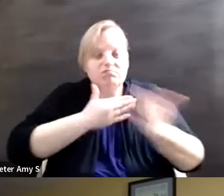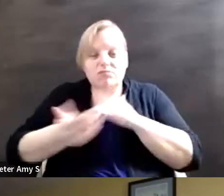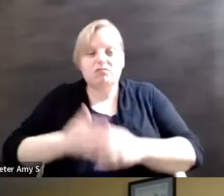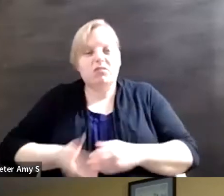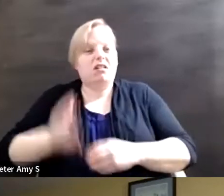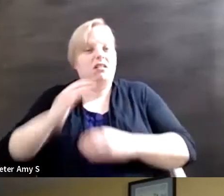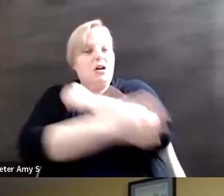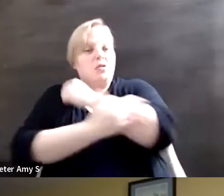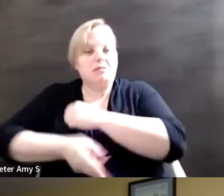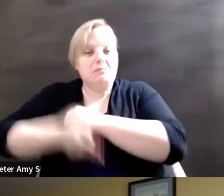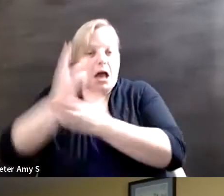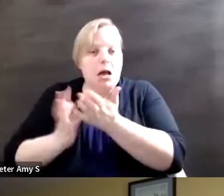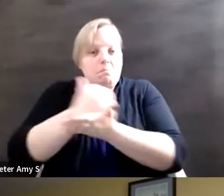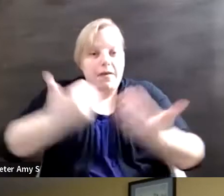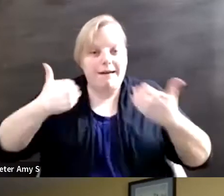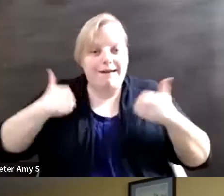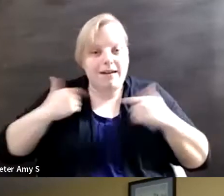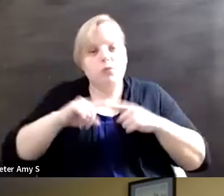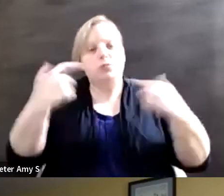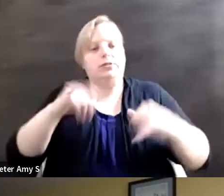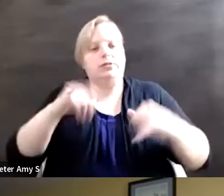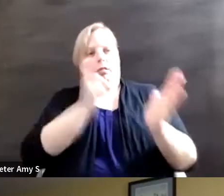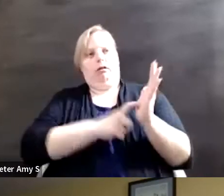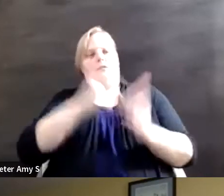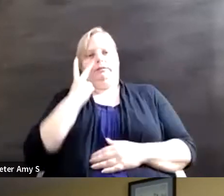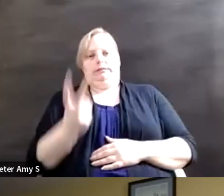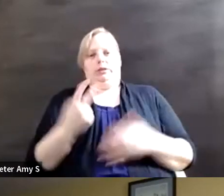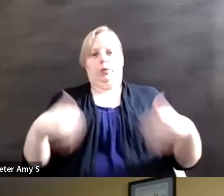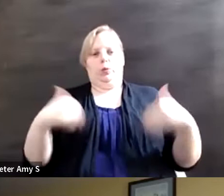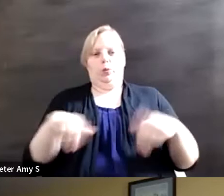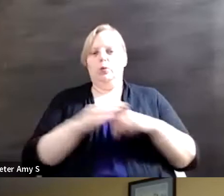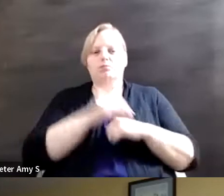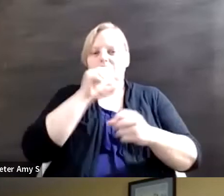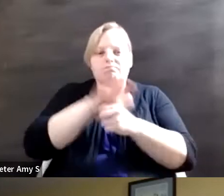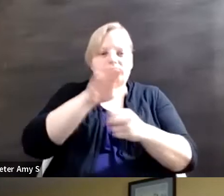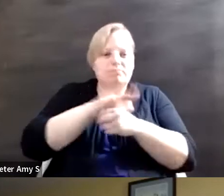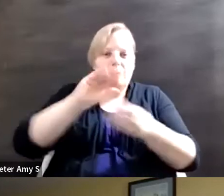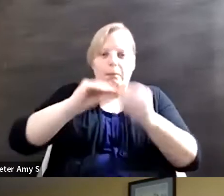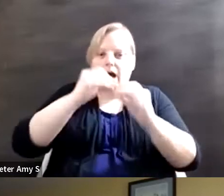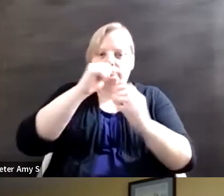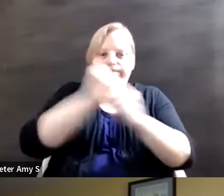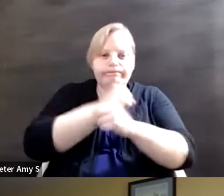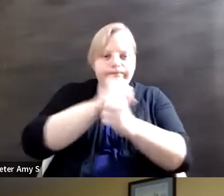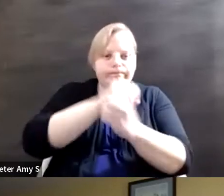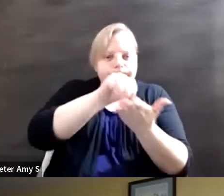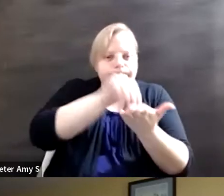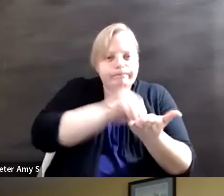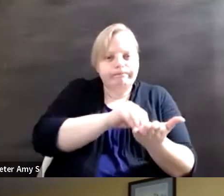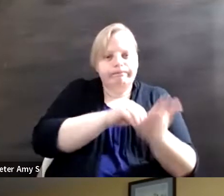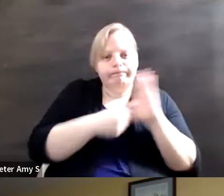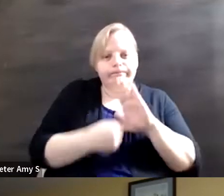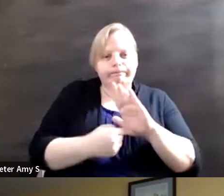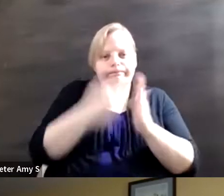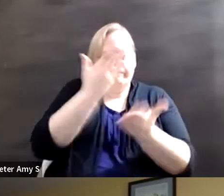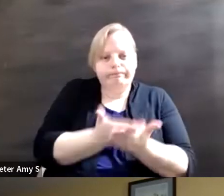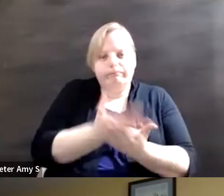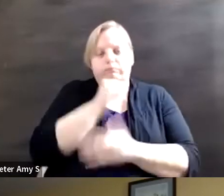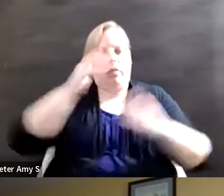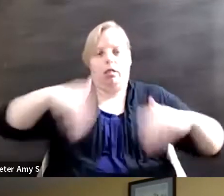can see that we don't have enough statistics to determine when someone is suffering from poverty